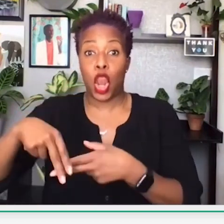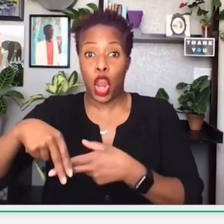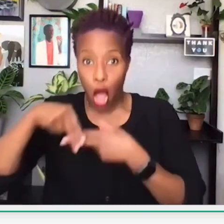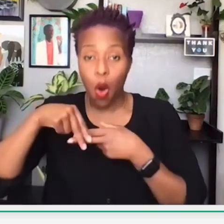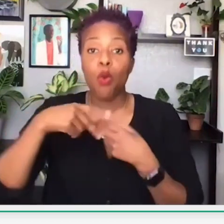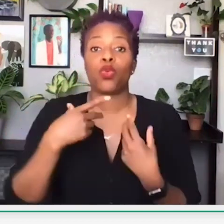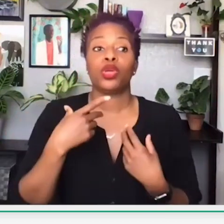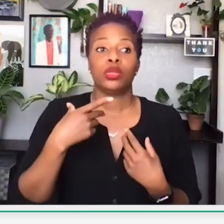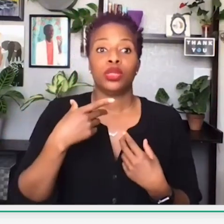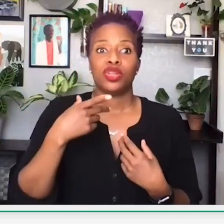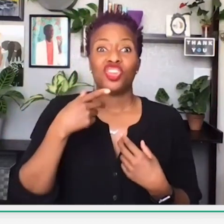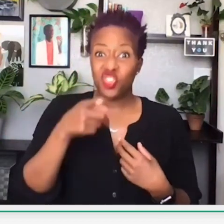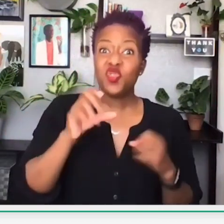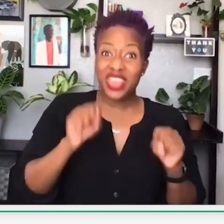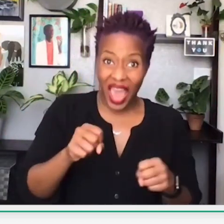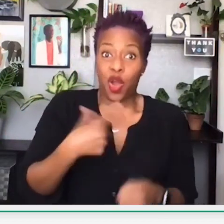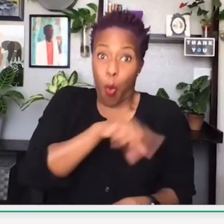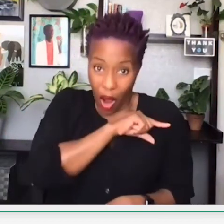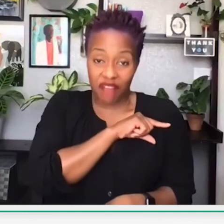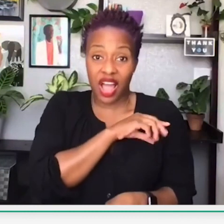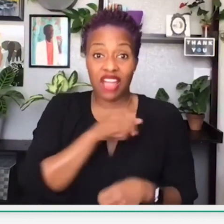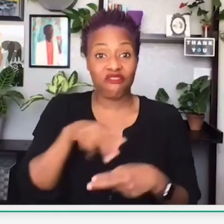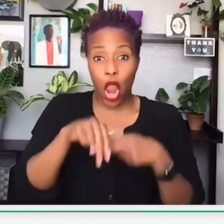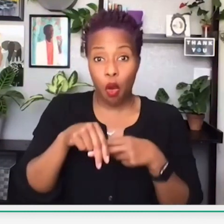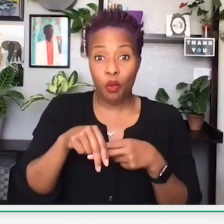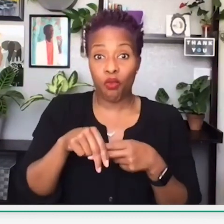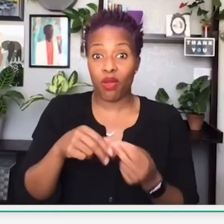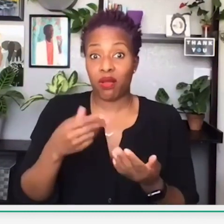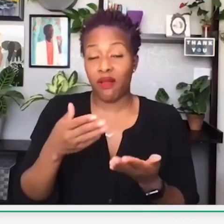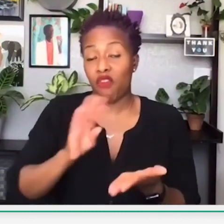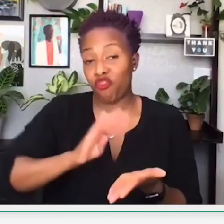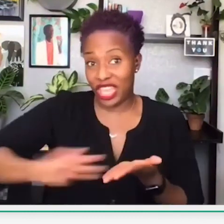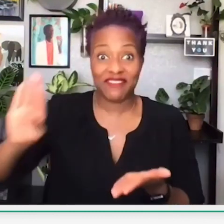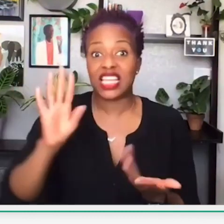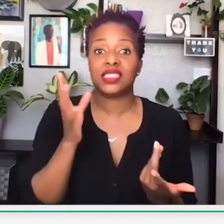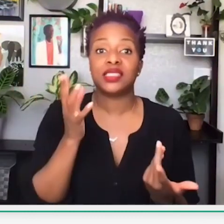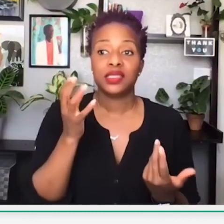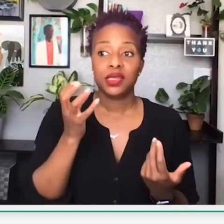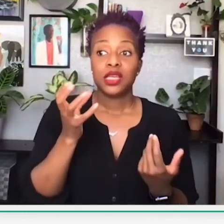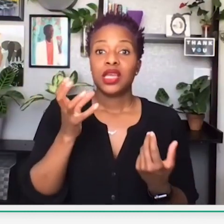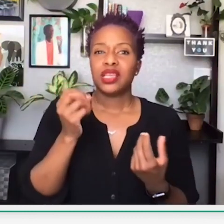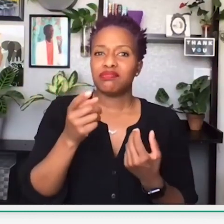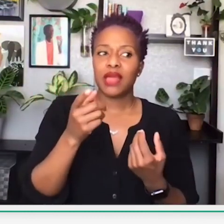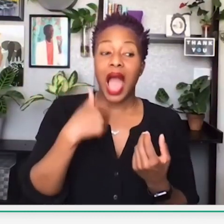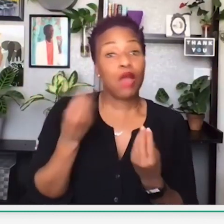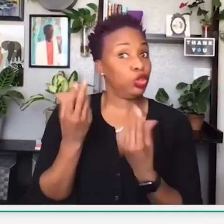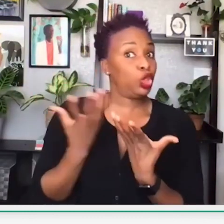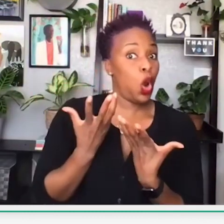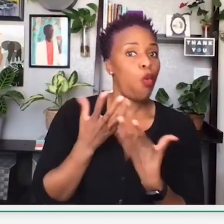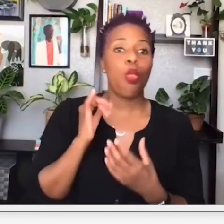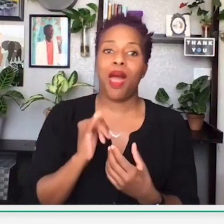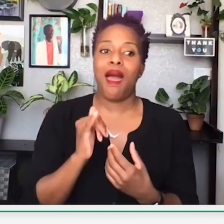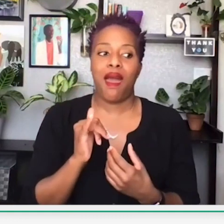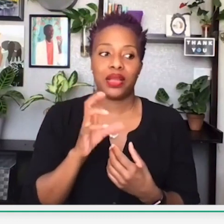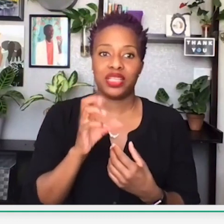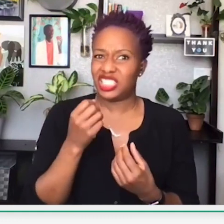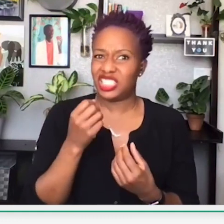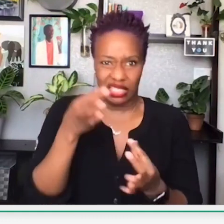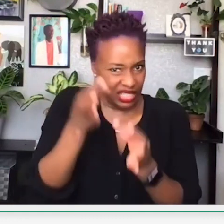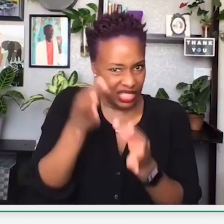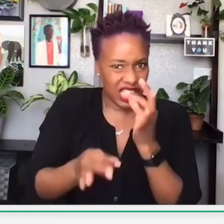even though you’re using the PPP loan, you can still qualify for forgiveness.